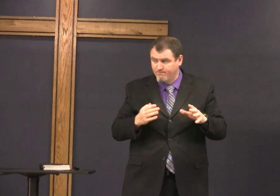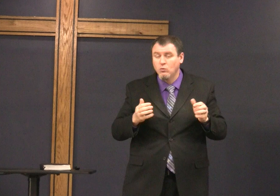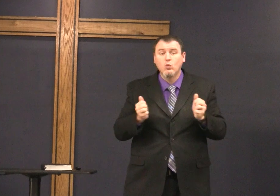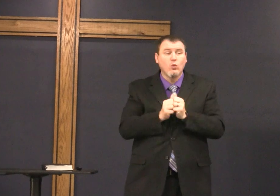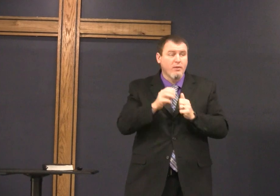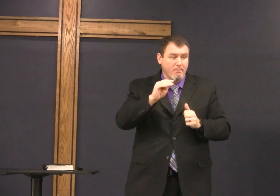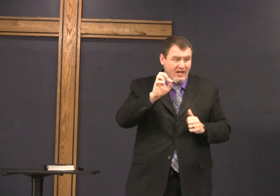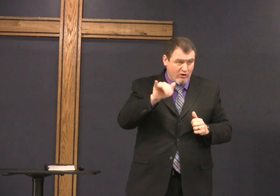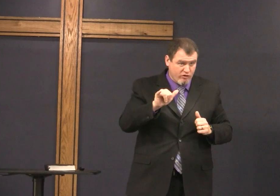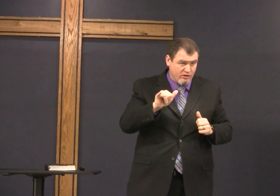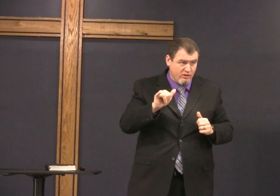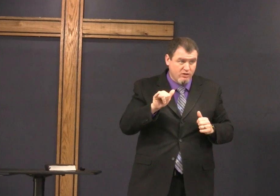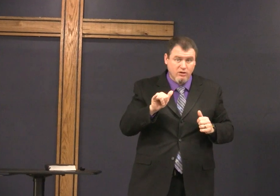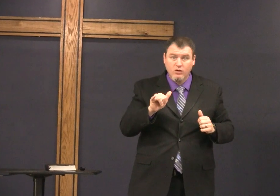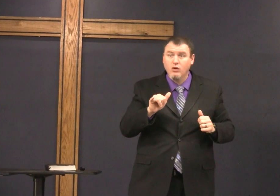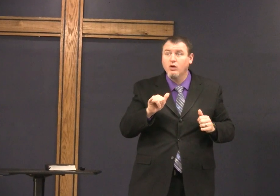I want you to imagine with me Joseph and Mary